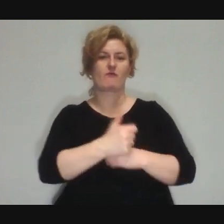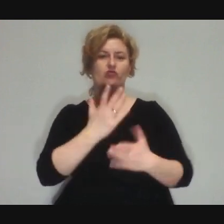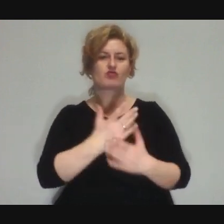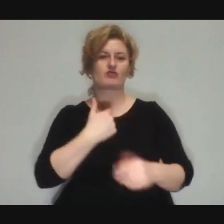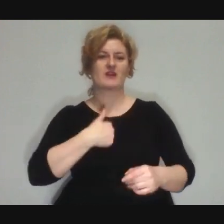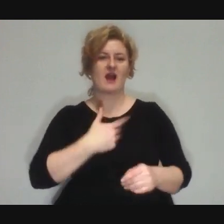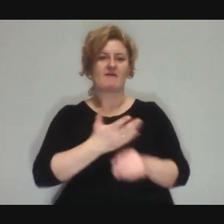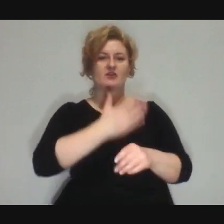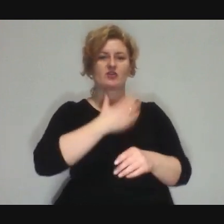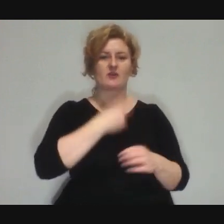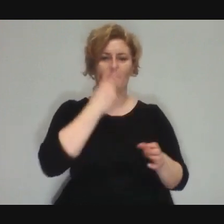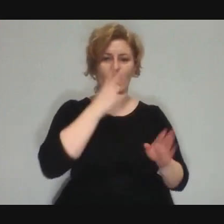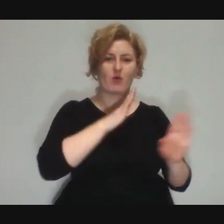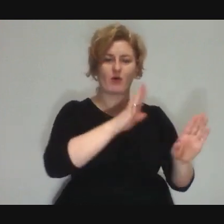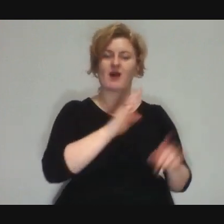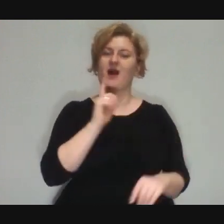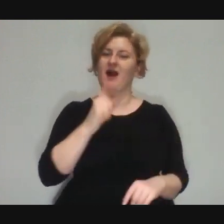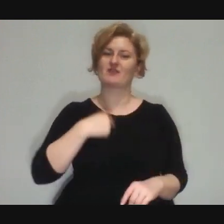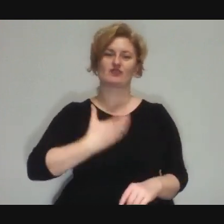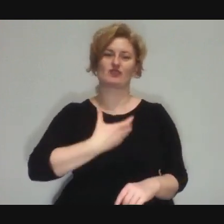Dominika: That's still to come... Marek: Yes, it is still before me.